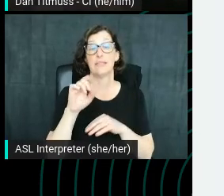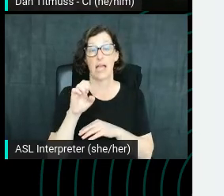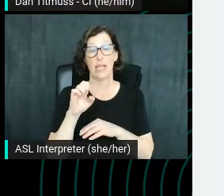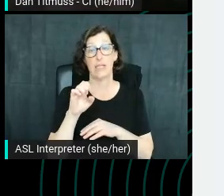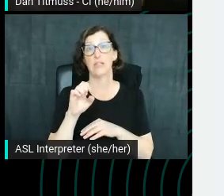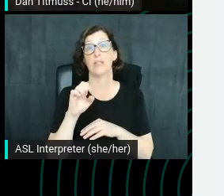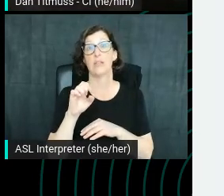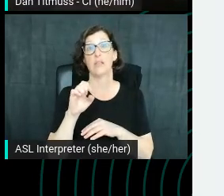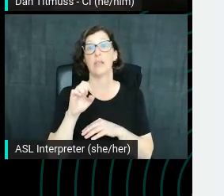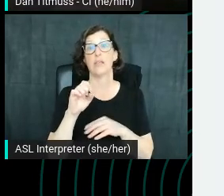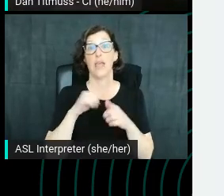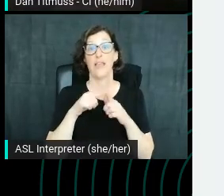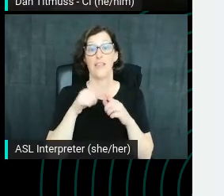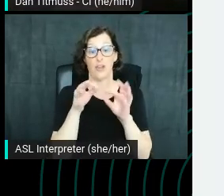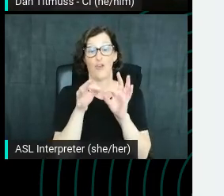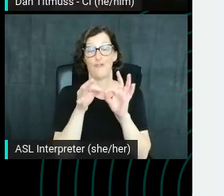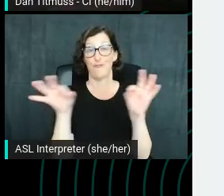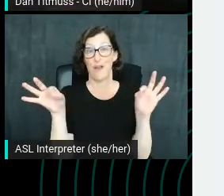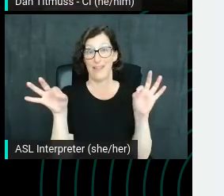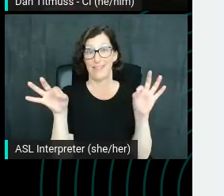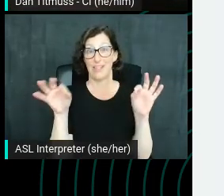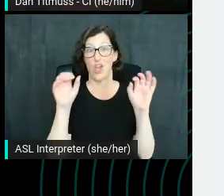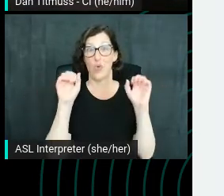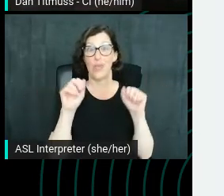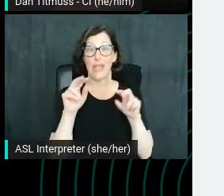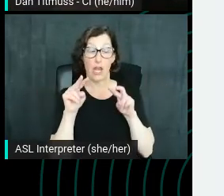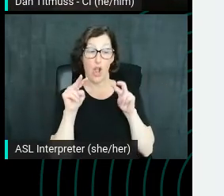and then a phrase, we can look on that site for that phrase.